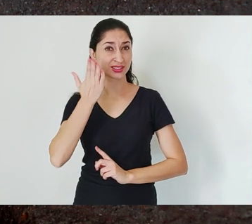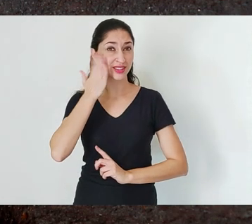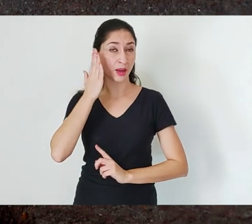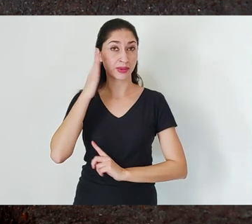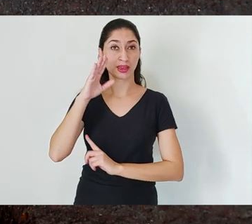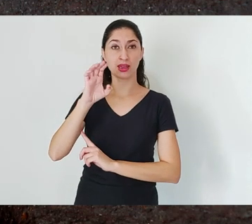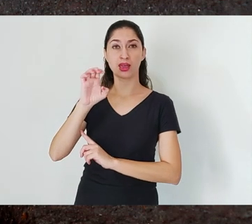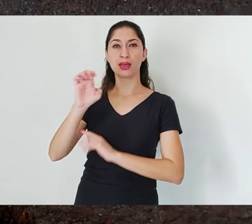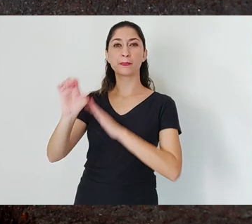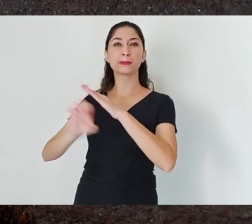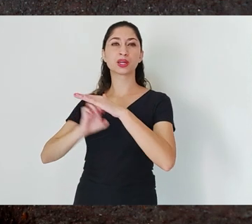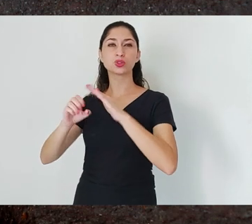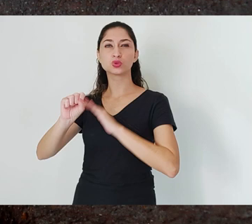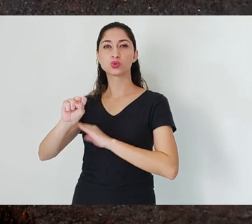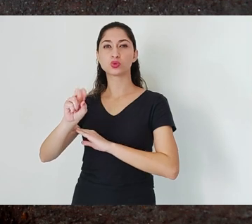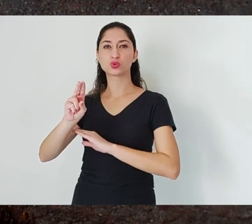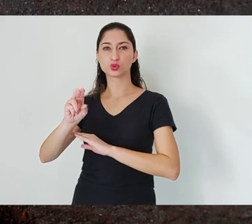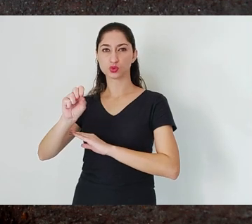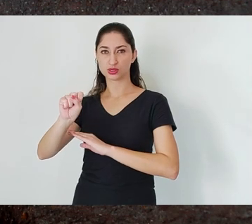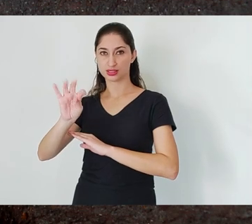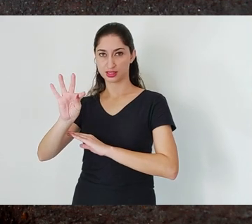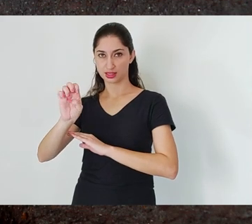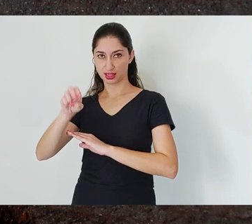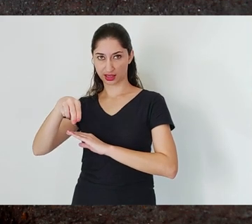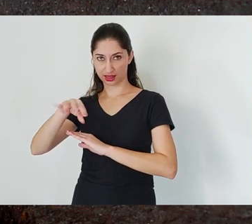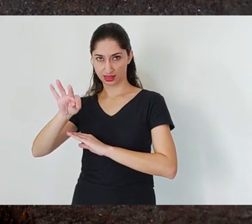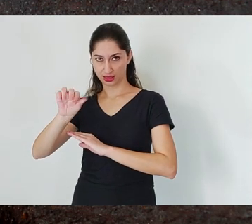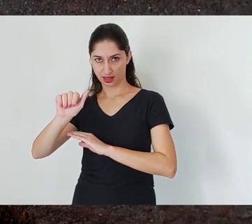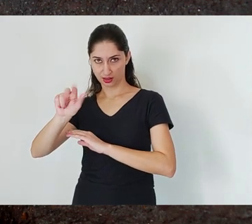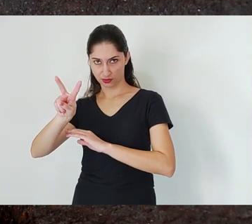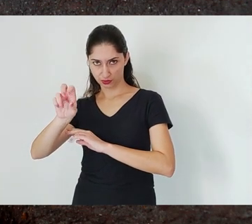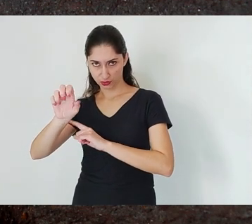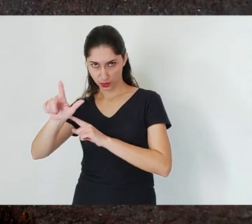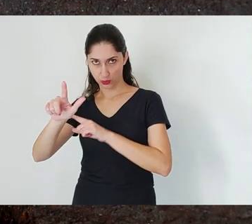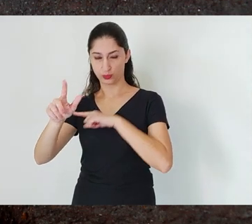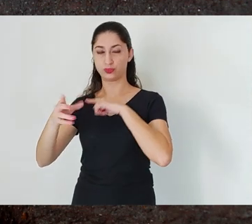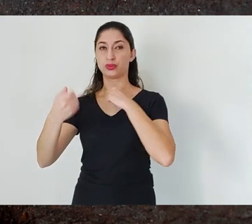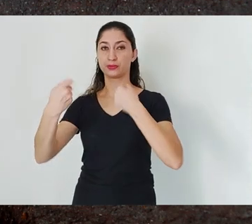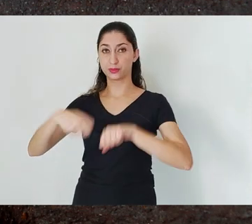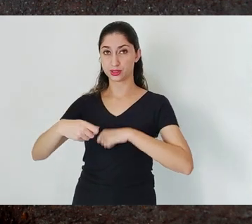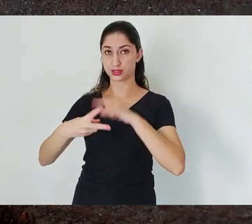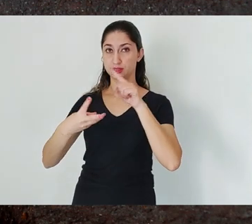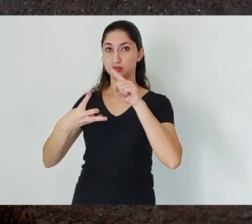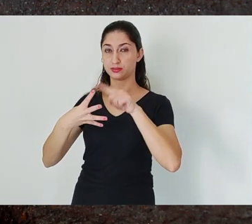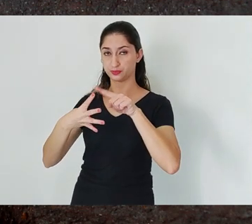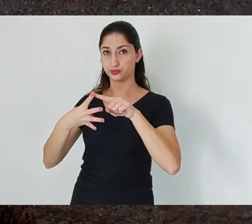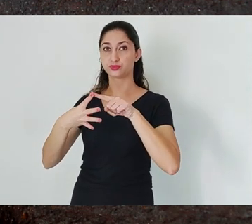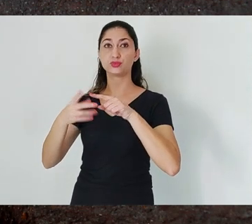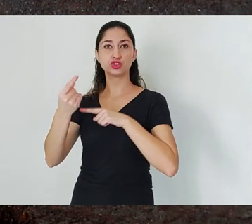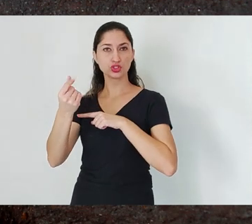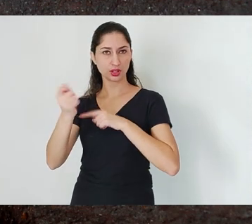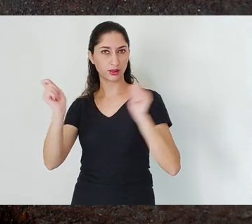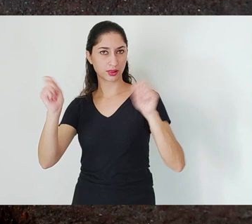tecnologically viable, environmentally correct